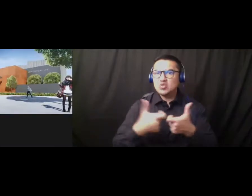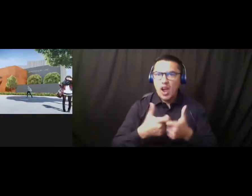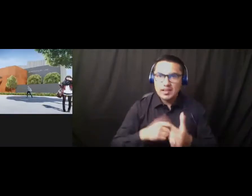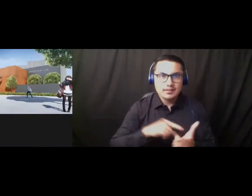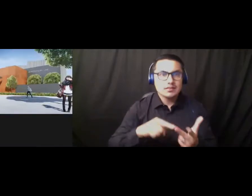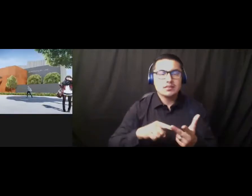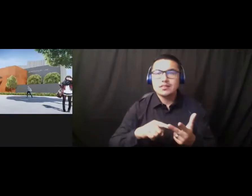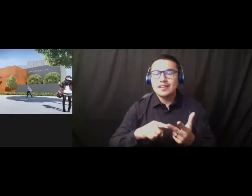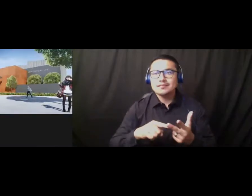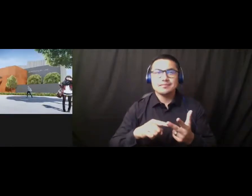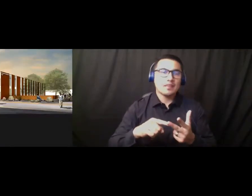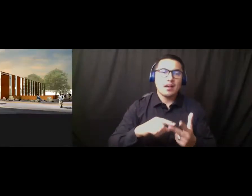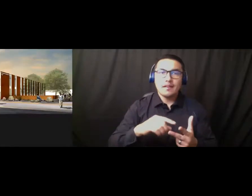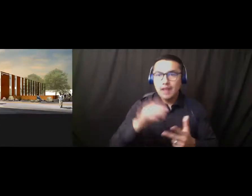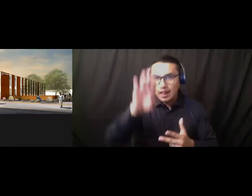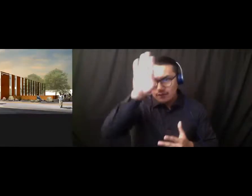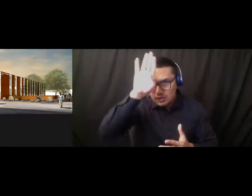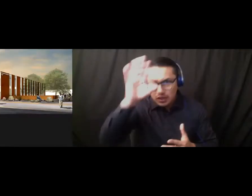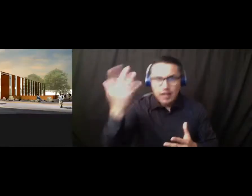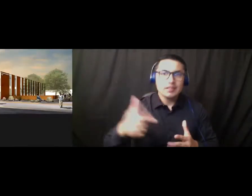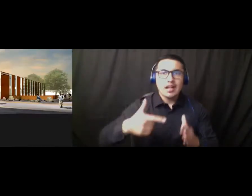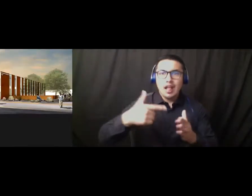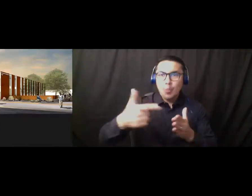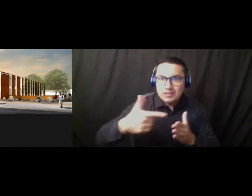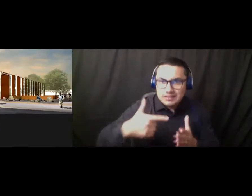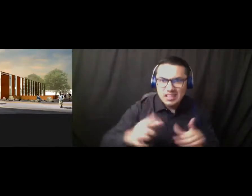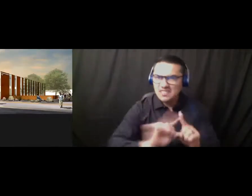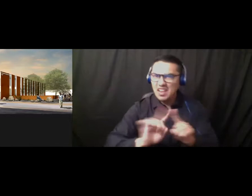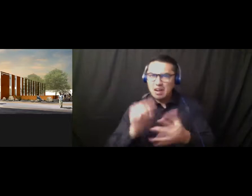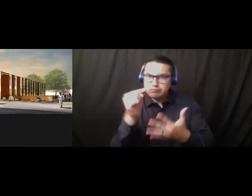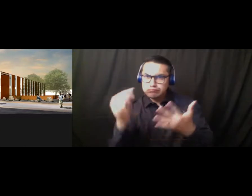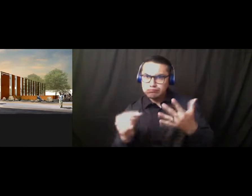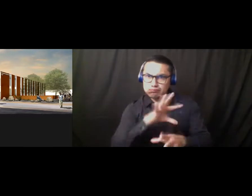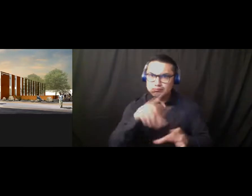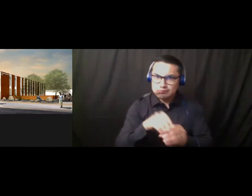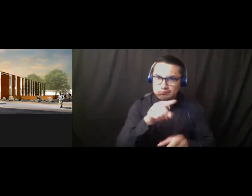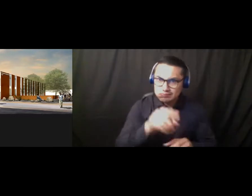Fire Studies and Welding classes. Student Services. This building will replace